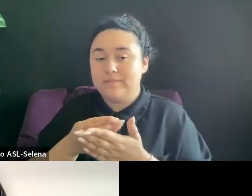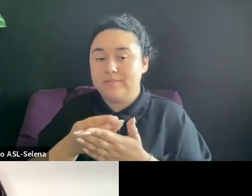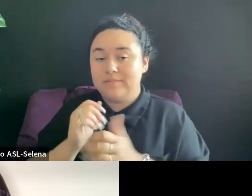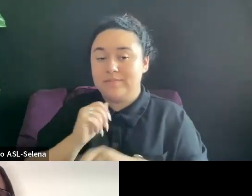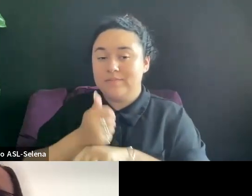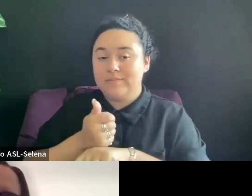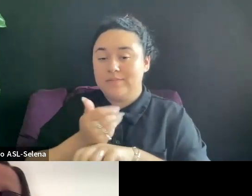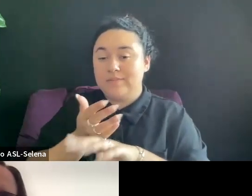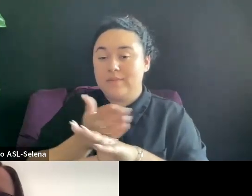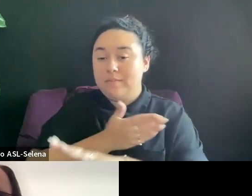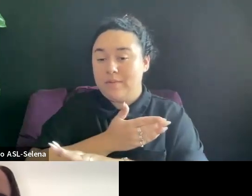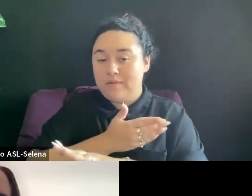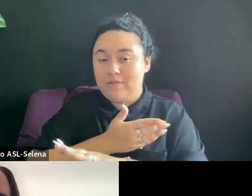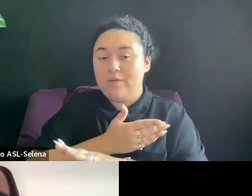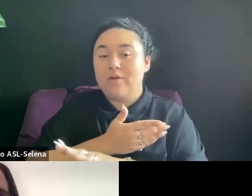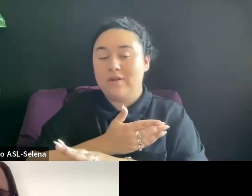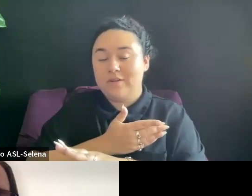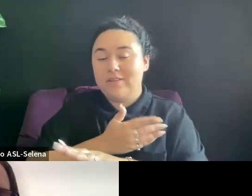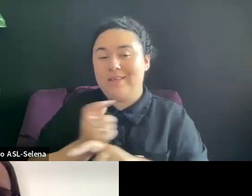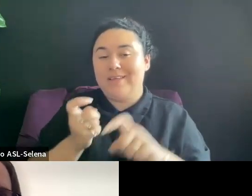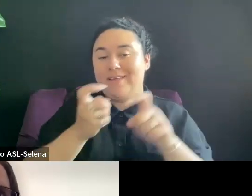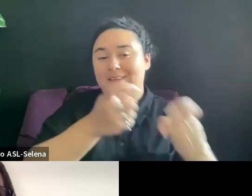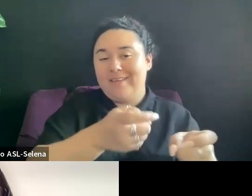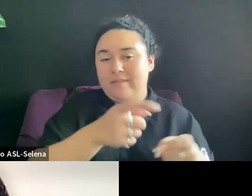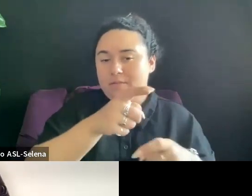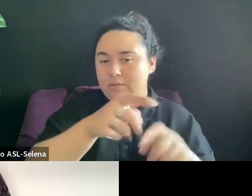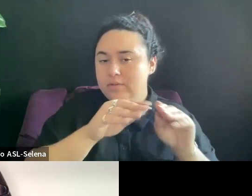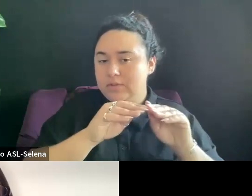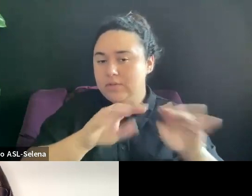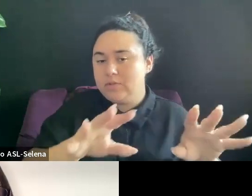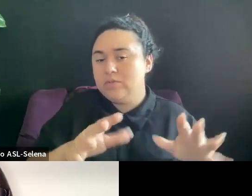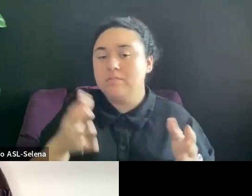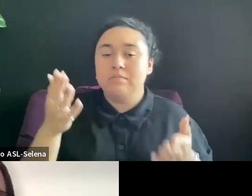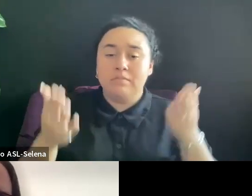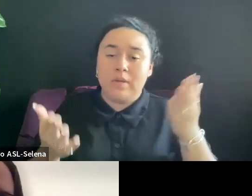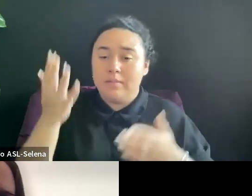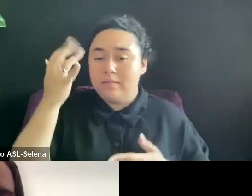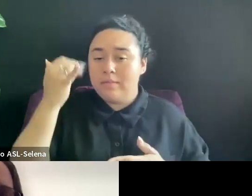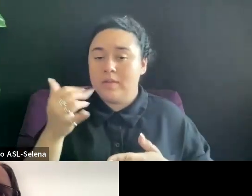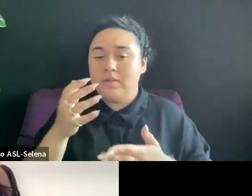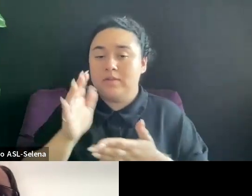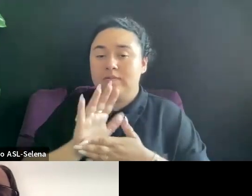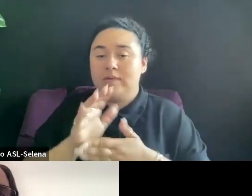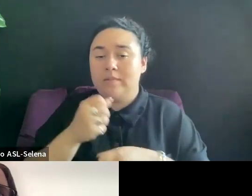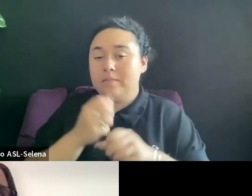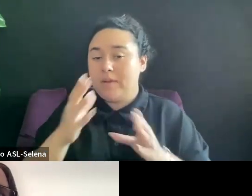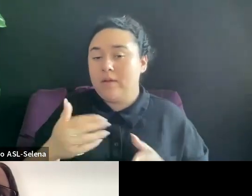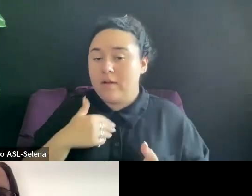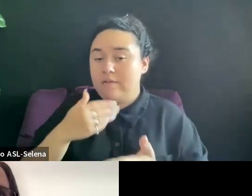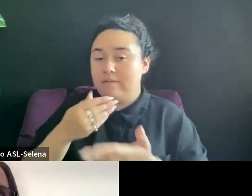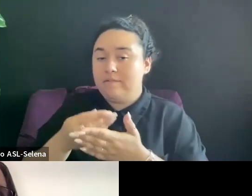DISTRIBUTION. EITHER BECAUSE A FILMMAKER HAS GOT A FUNDER INVOLVED OR BECAUSE THEY HAVE A TELEVISION BROADCAST.